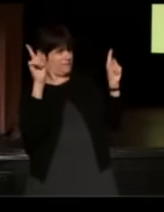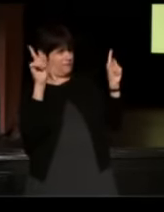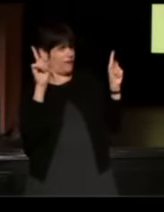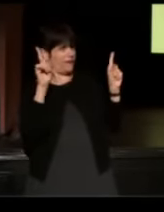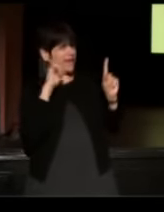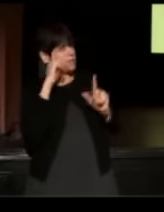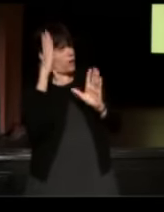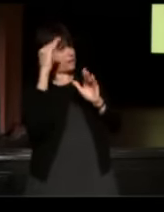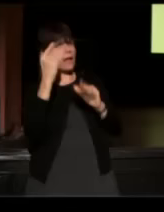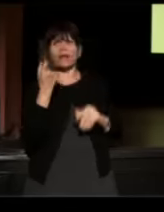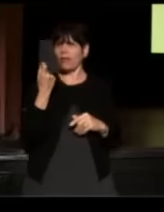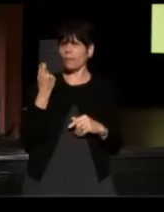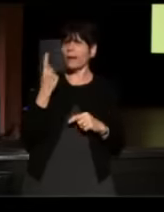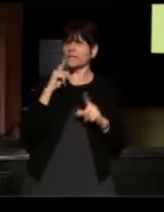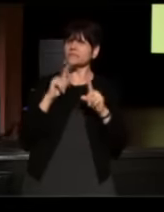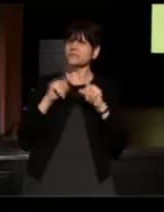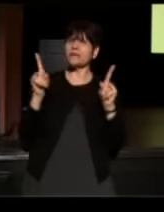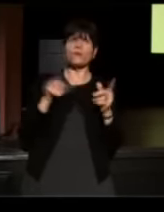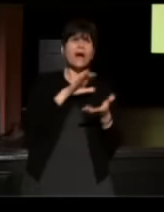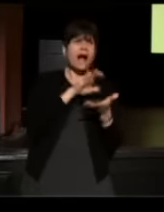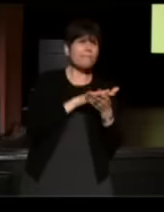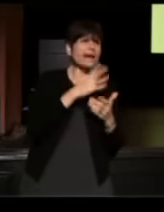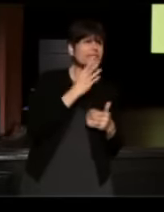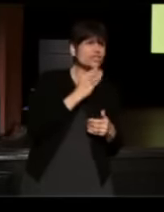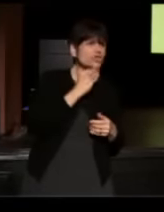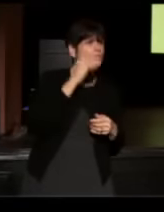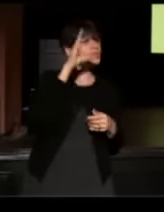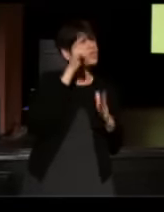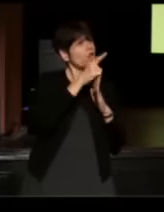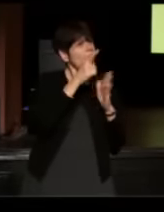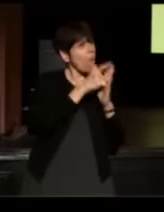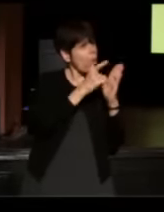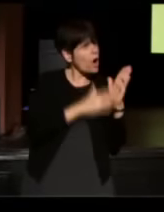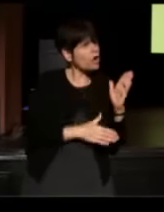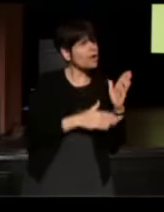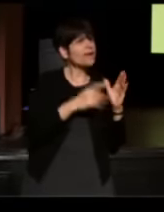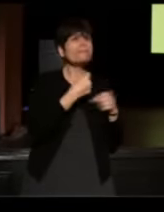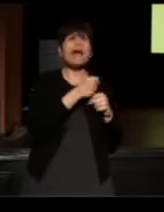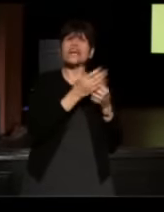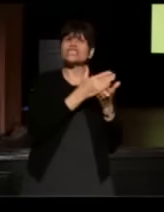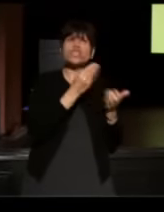(Laura) Yeah, a little bit. I married a Jewish lawyer and he makes no money, so...